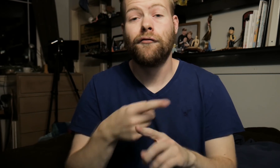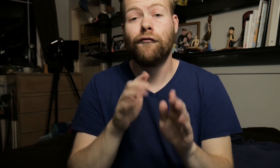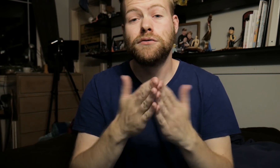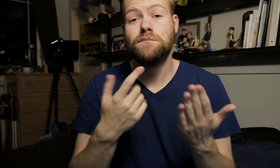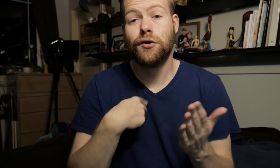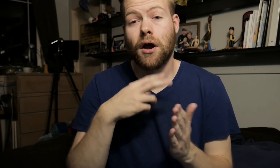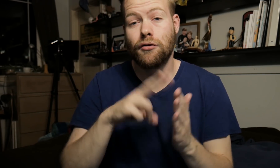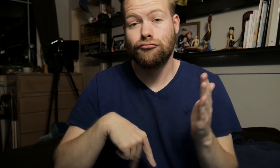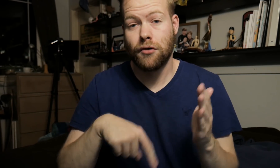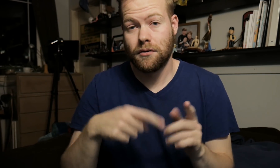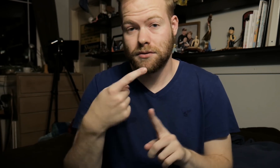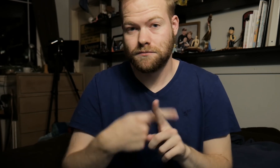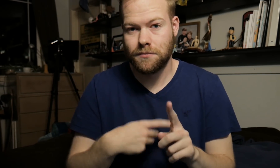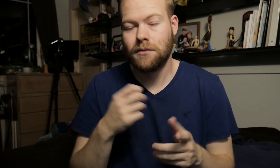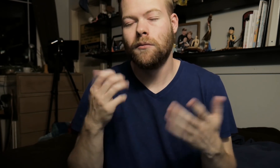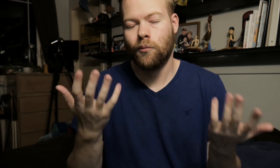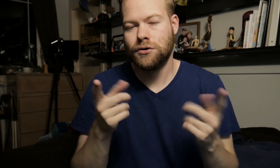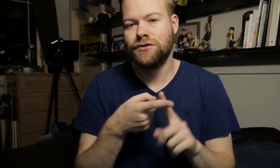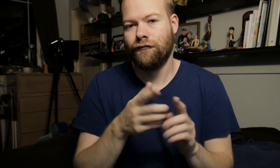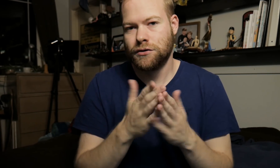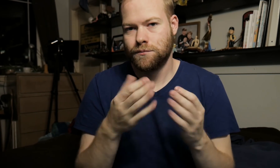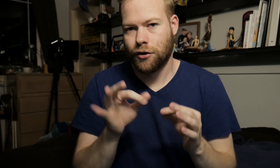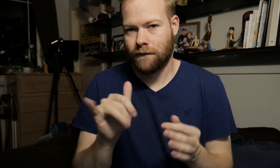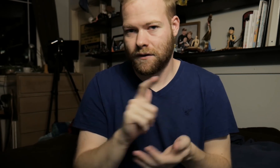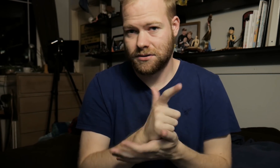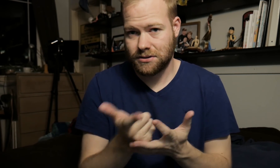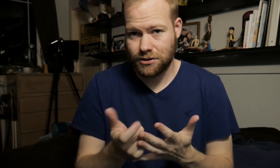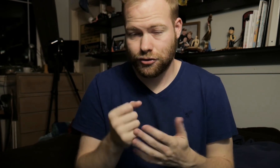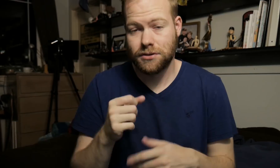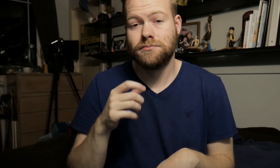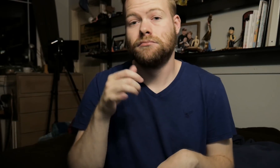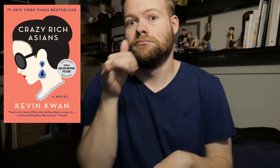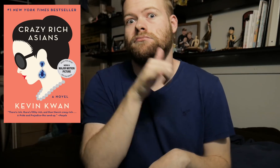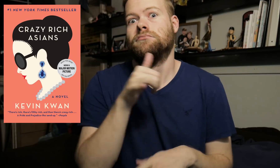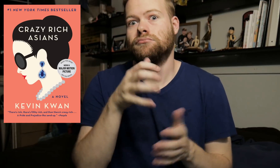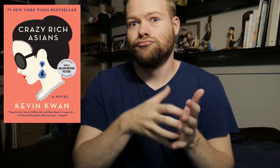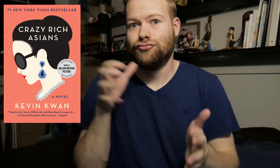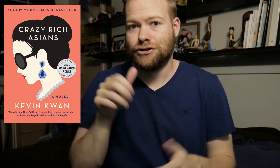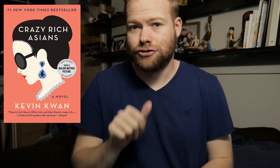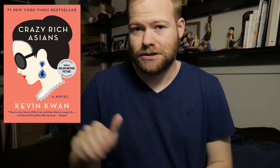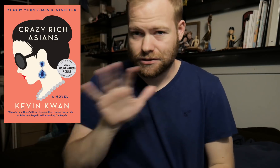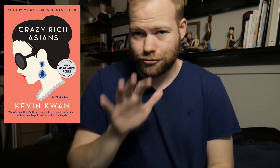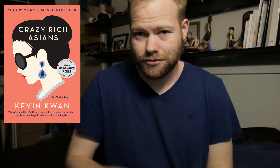The first book I read this month was the first book of that series. Crazy Rich Asians.